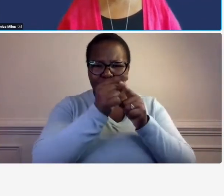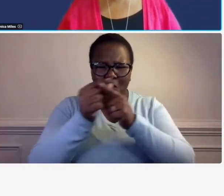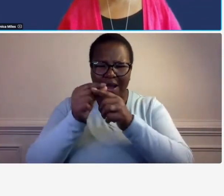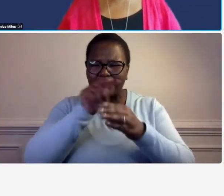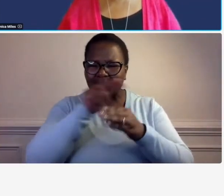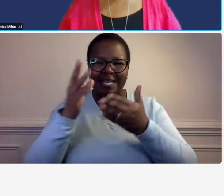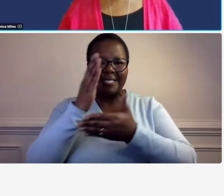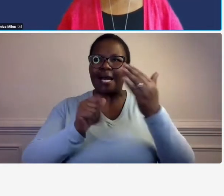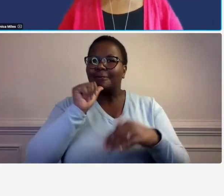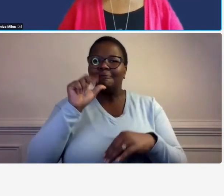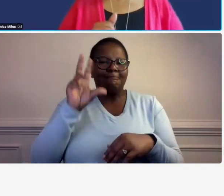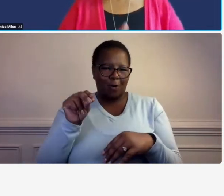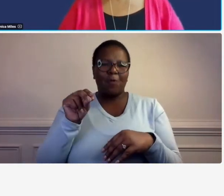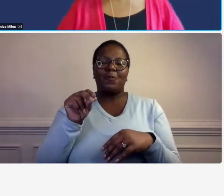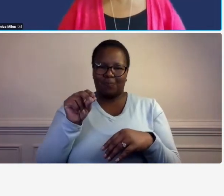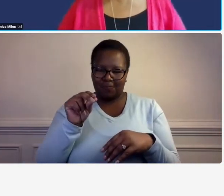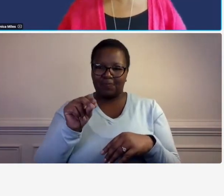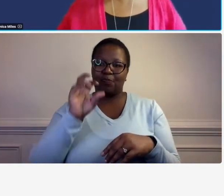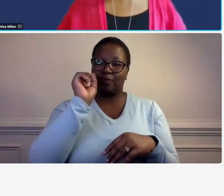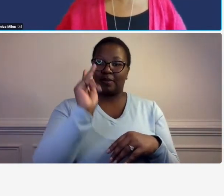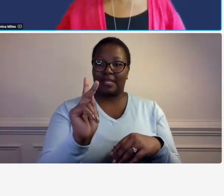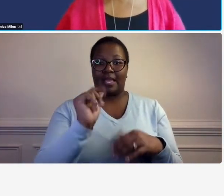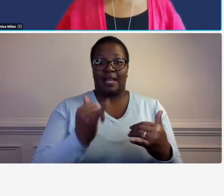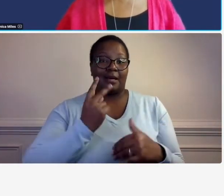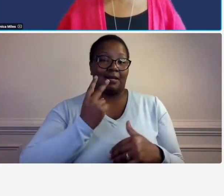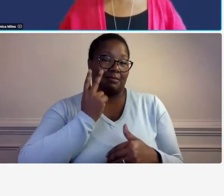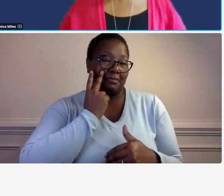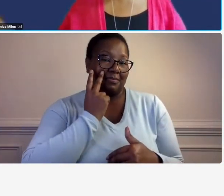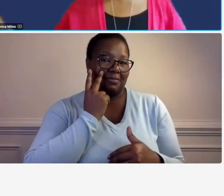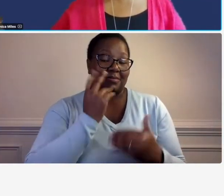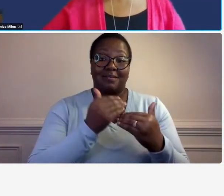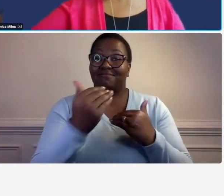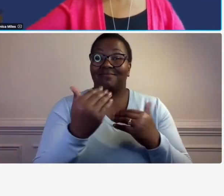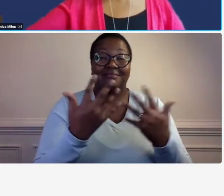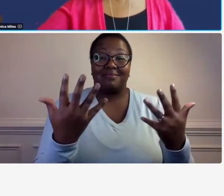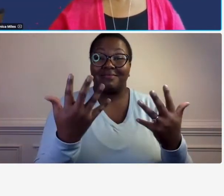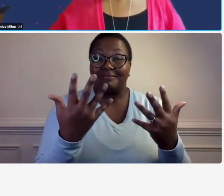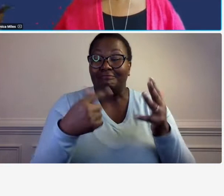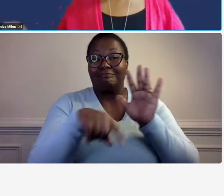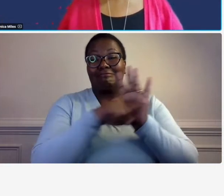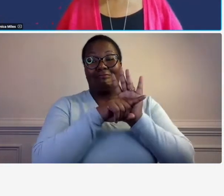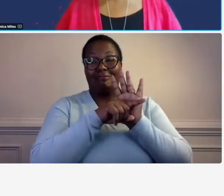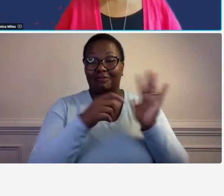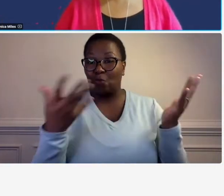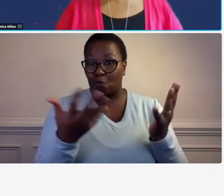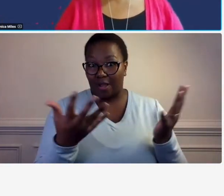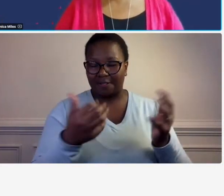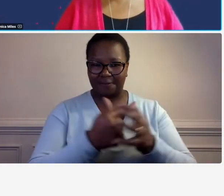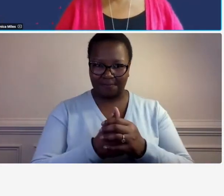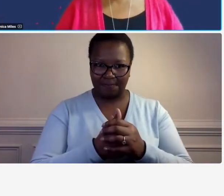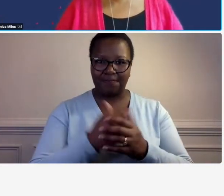every word so let's see what the ramifications of that is so let's turn to page five of your chat